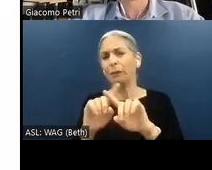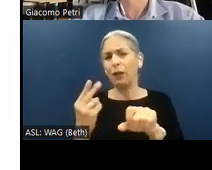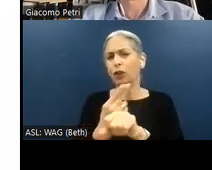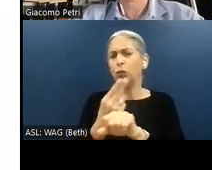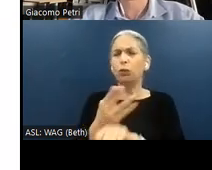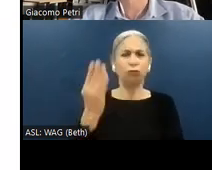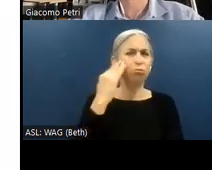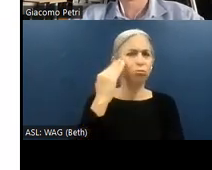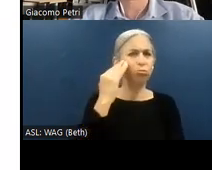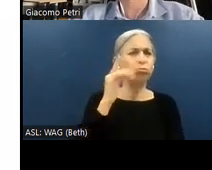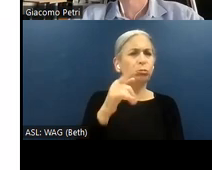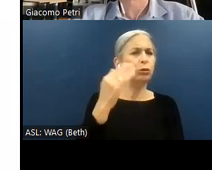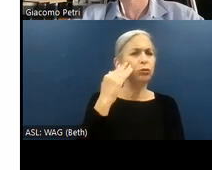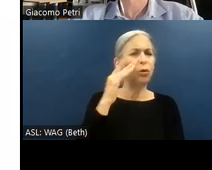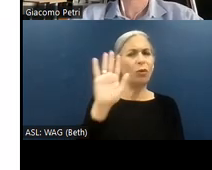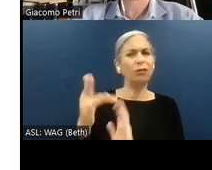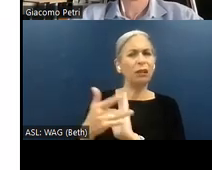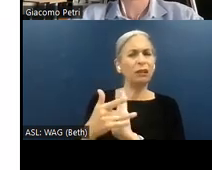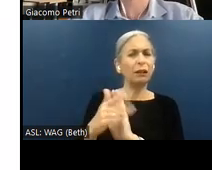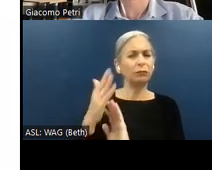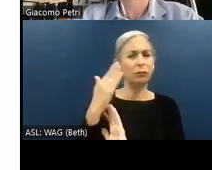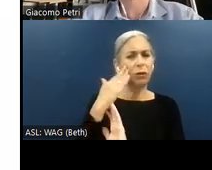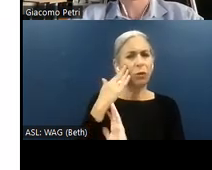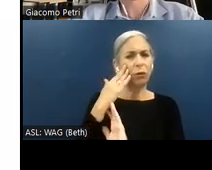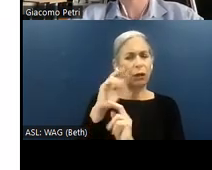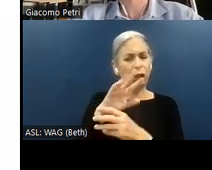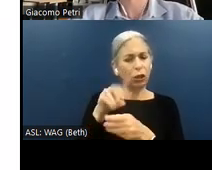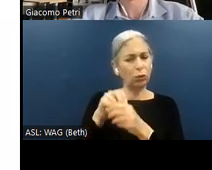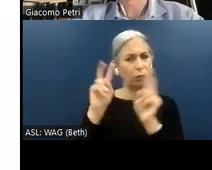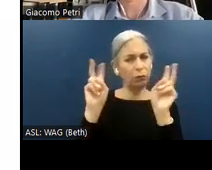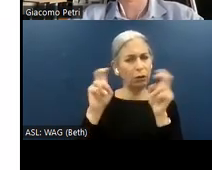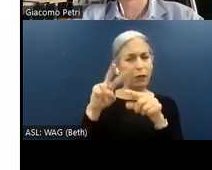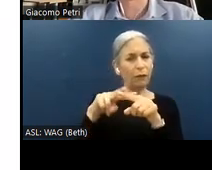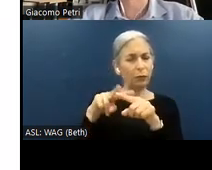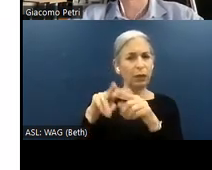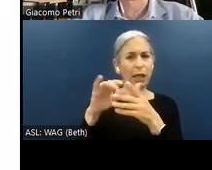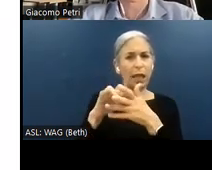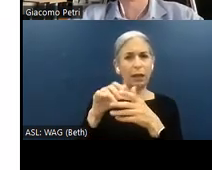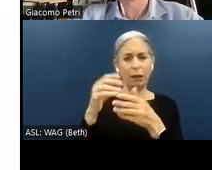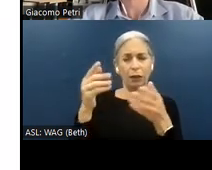their respective technologies, including the terminology and the order of information provided.